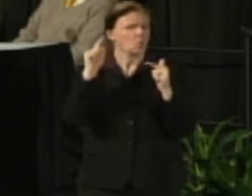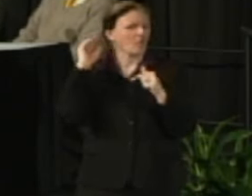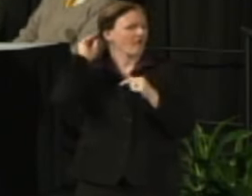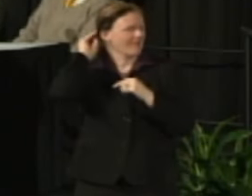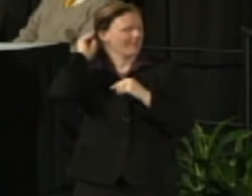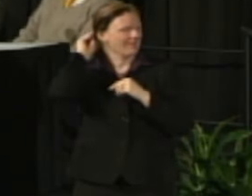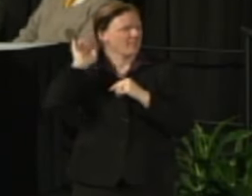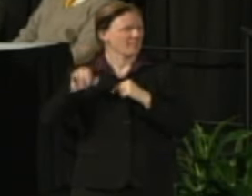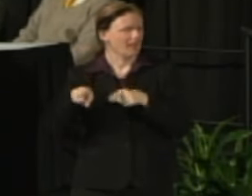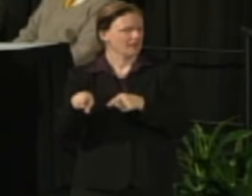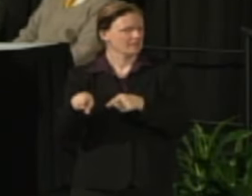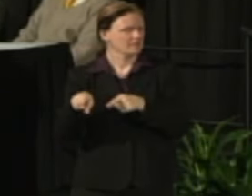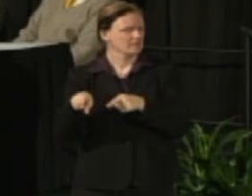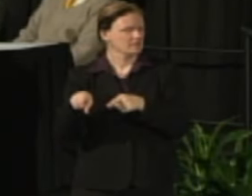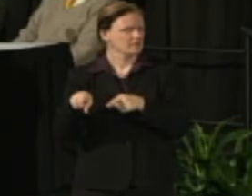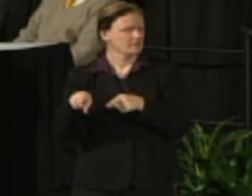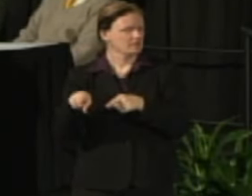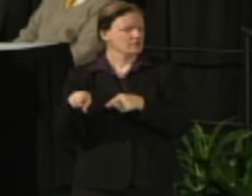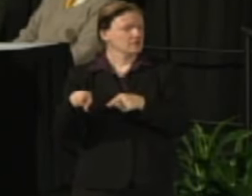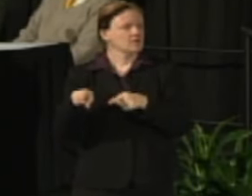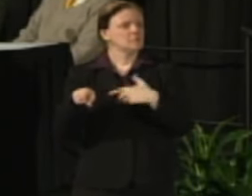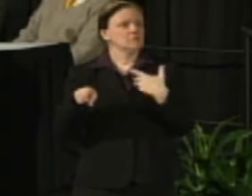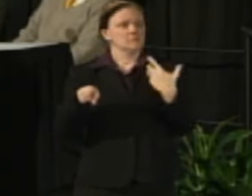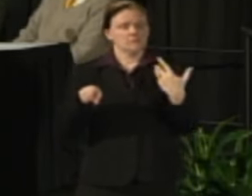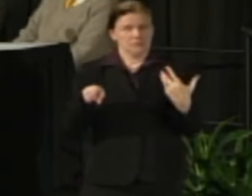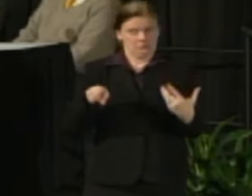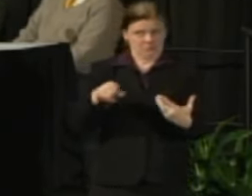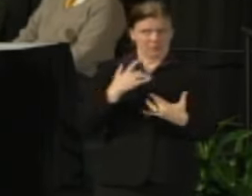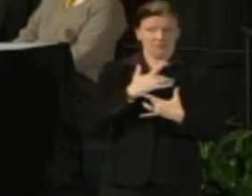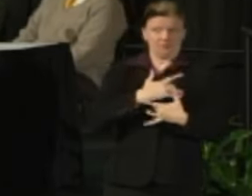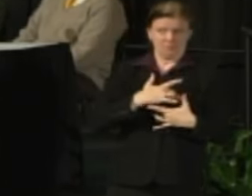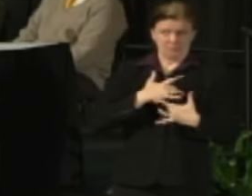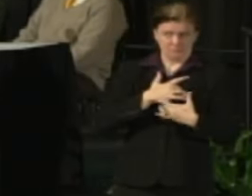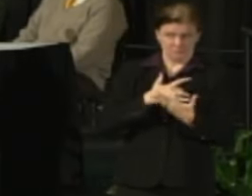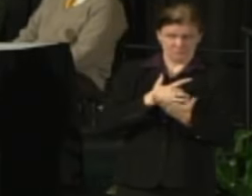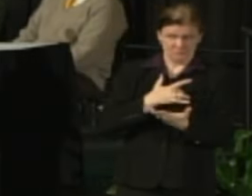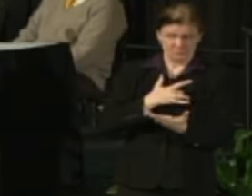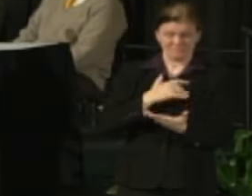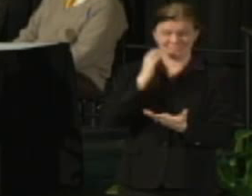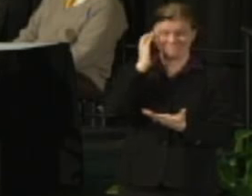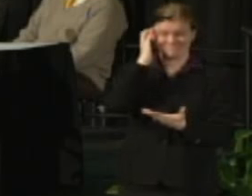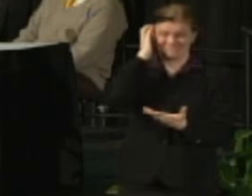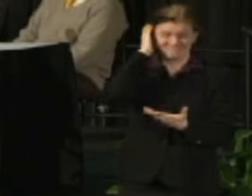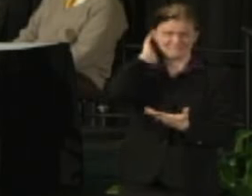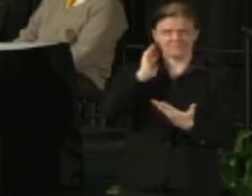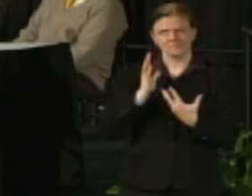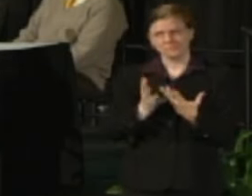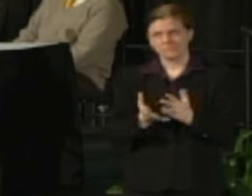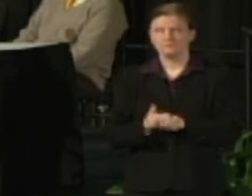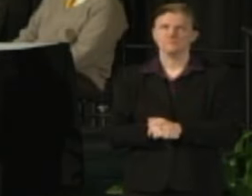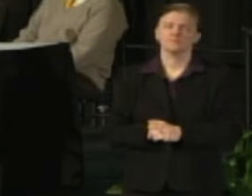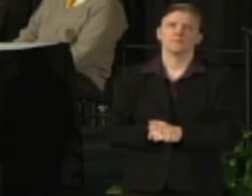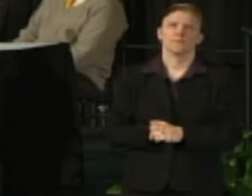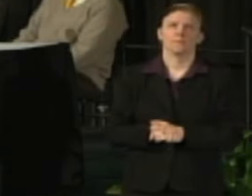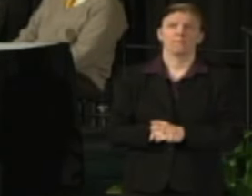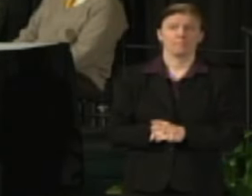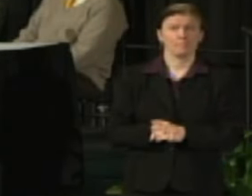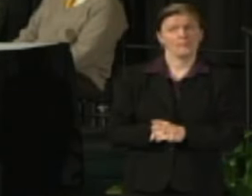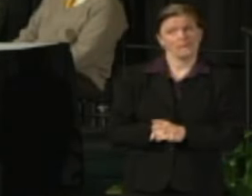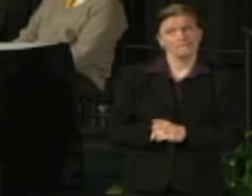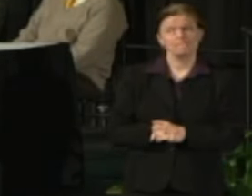and I would appreciate if there could be some sort of talking point regarding